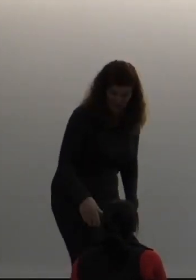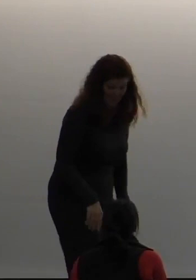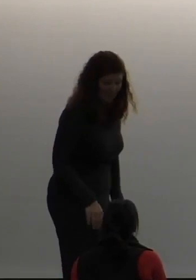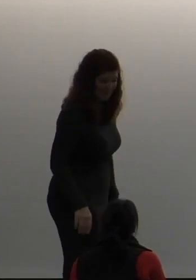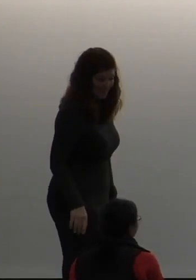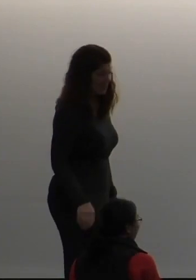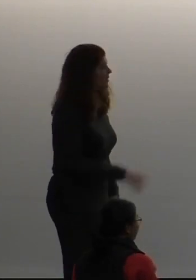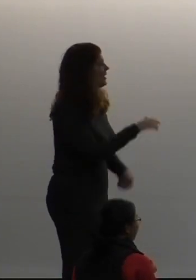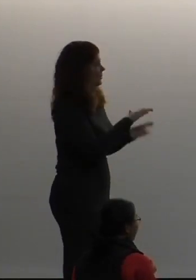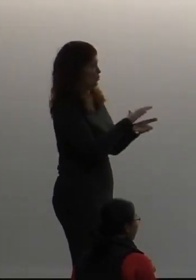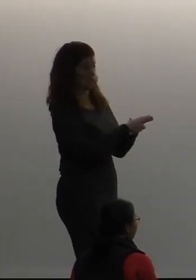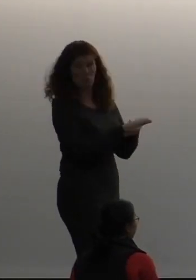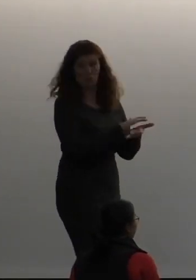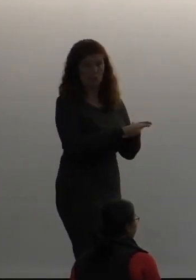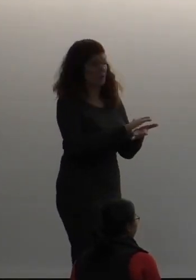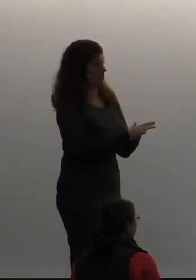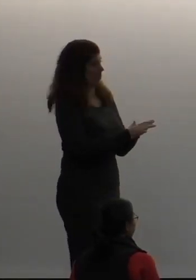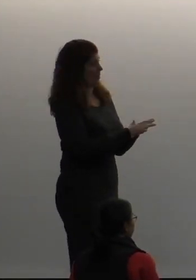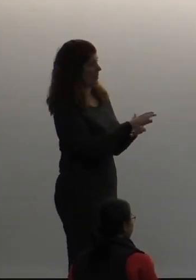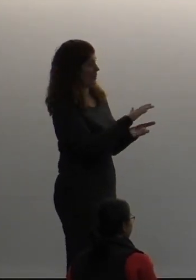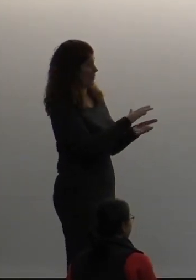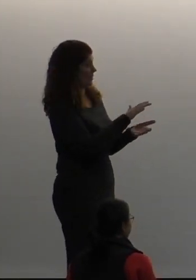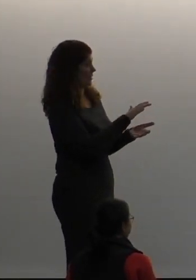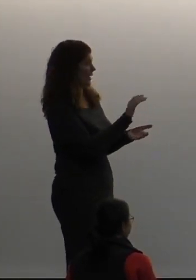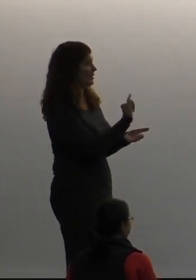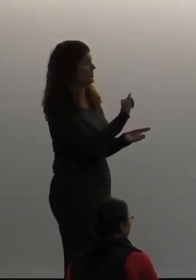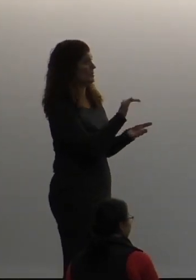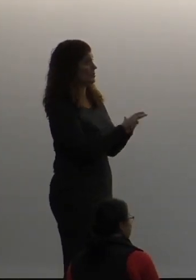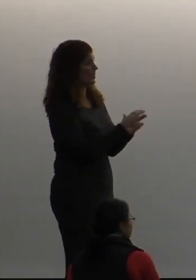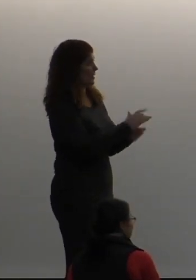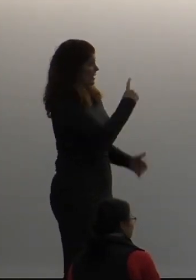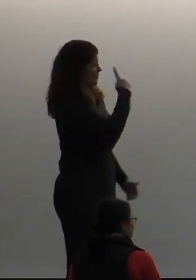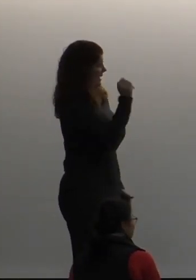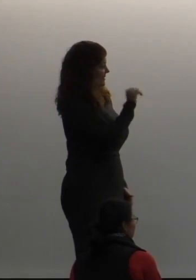So in schools, do you guys-- is Black ASL taught?